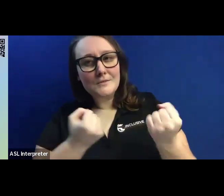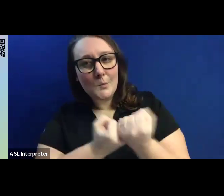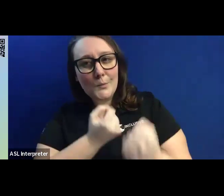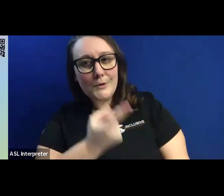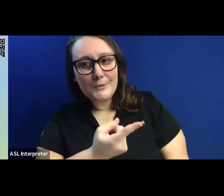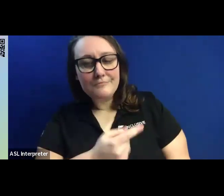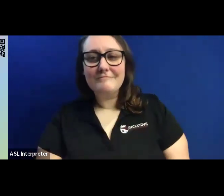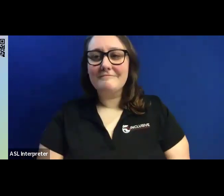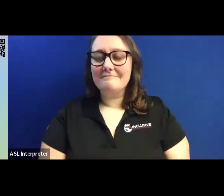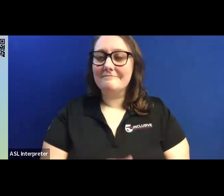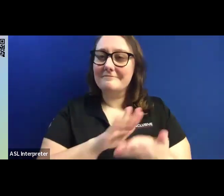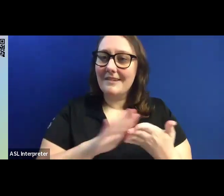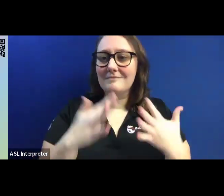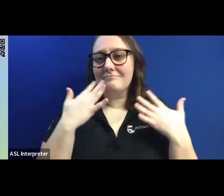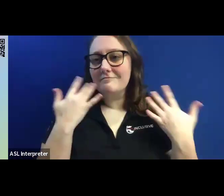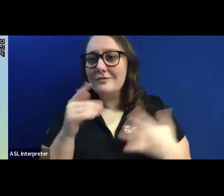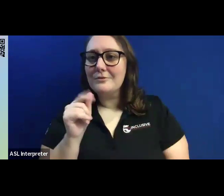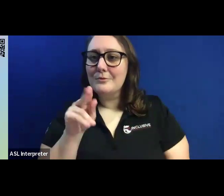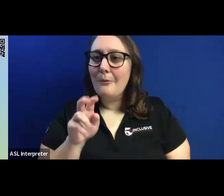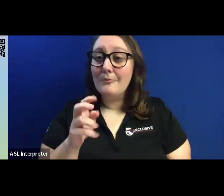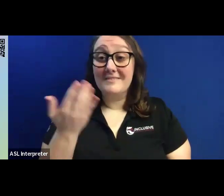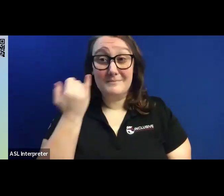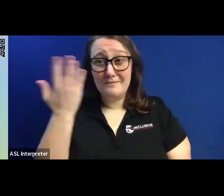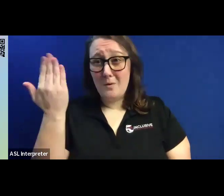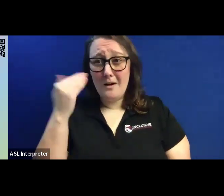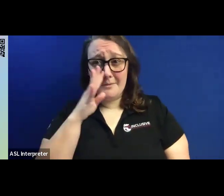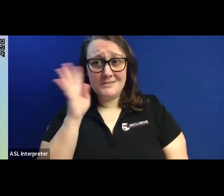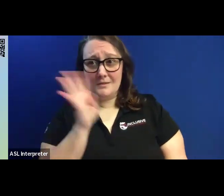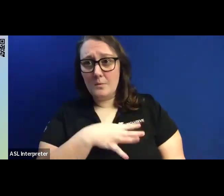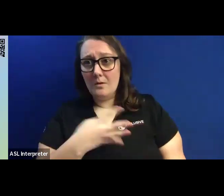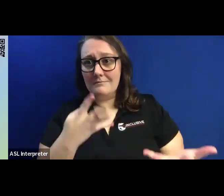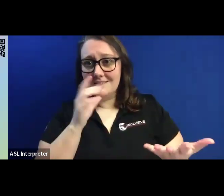Because if it wasn't for GADRA, I probably be just ignore them like every other students who were around the person.